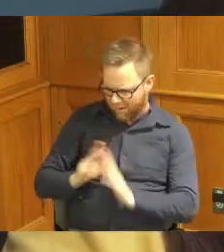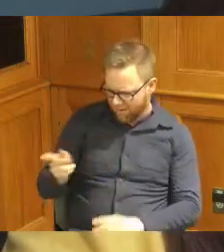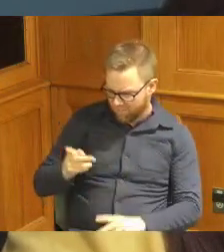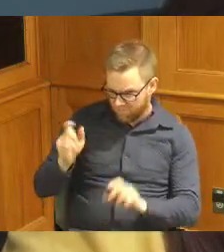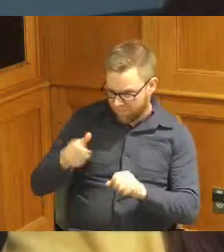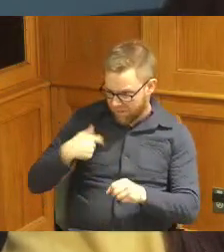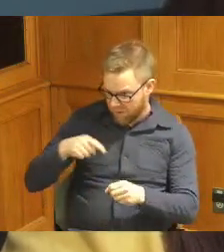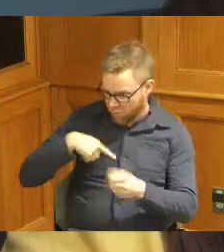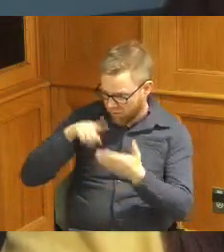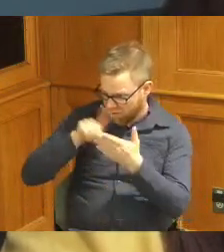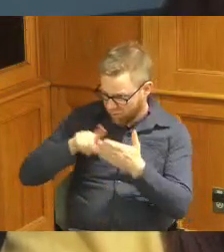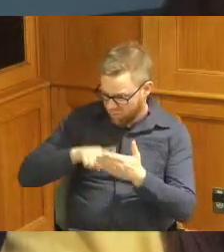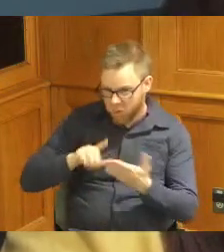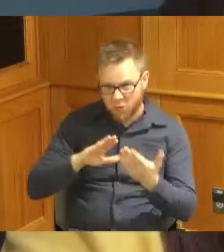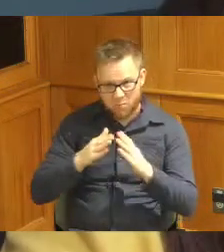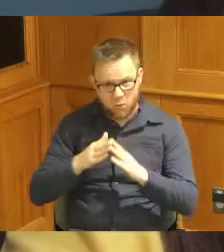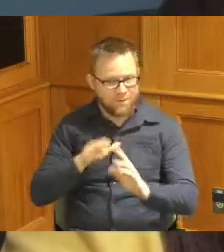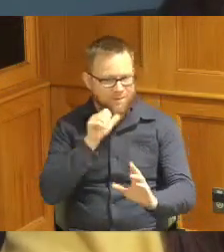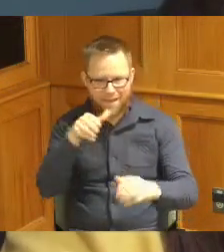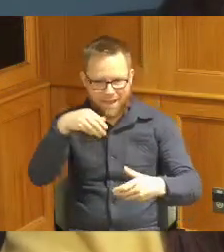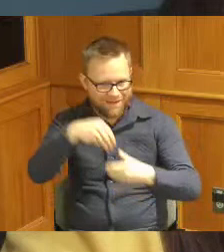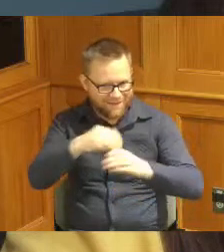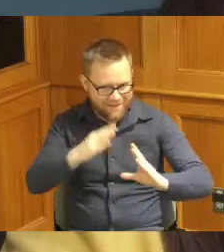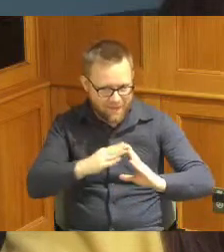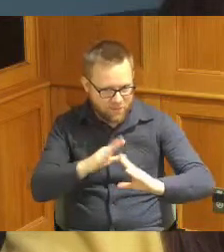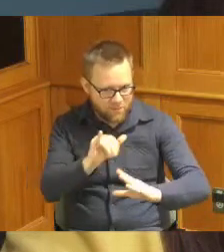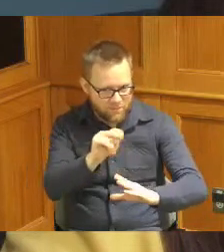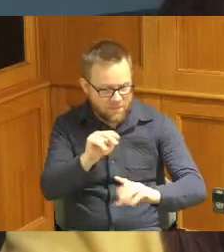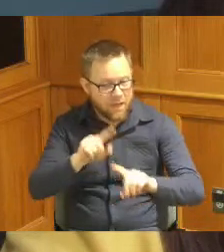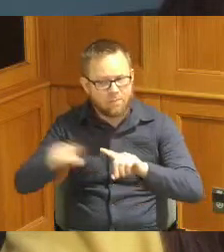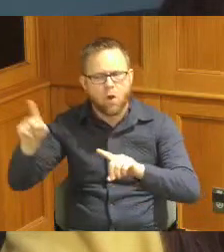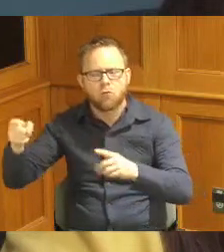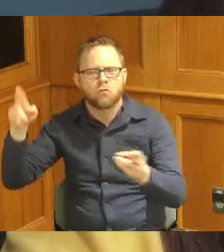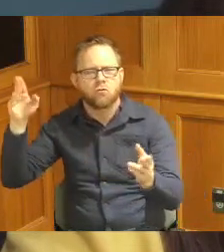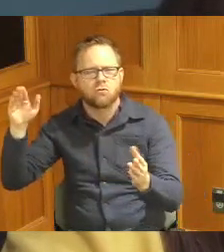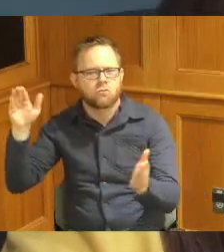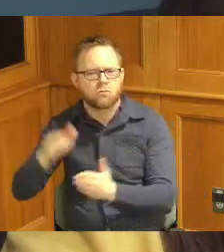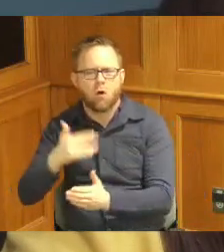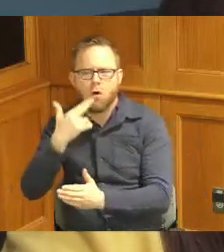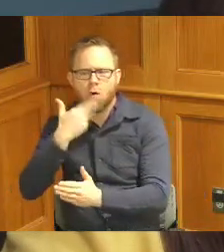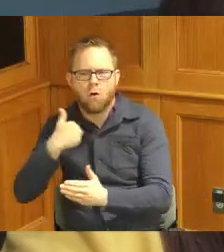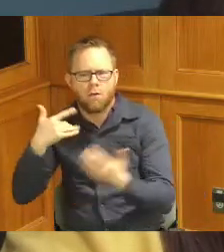communities outside of Cincinnati that are having small events and that can we supplement them